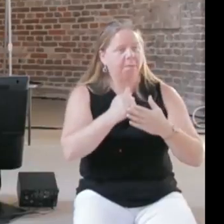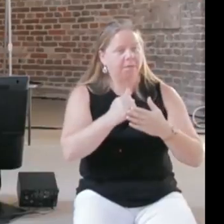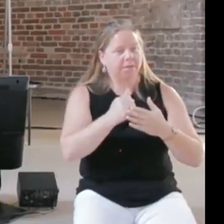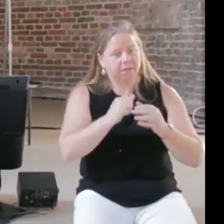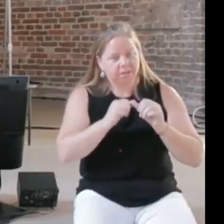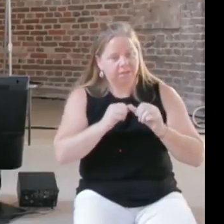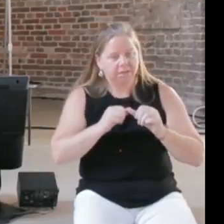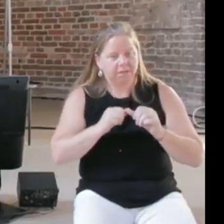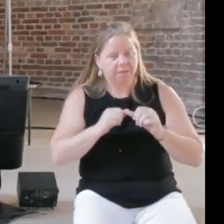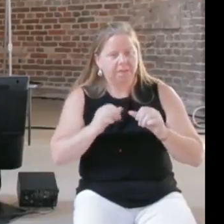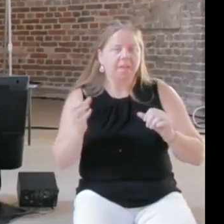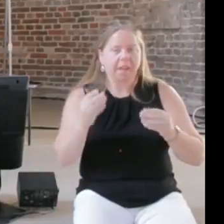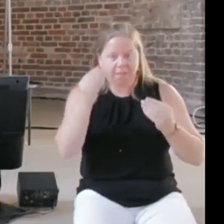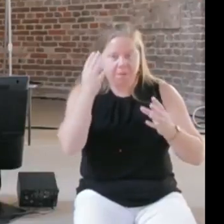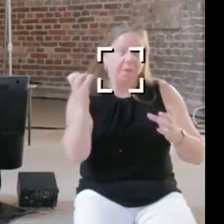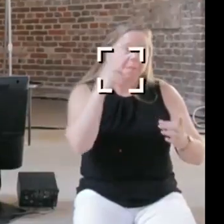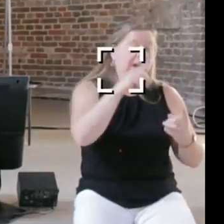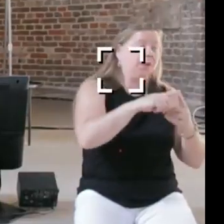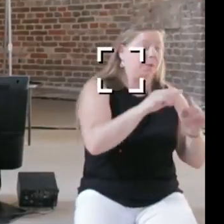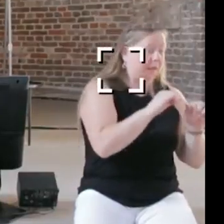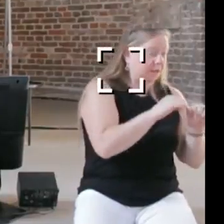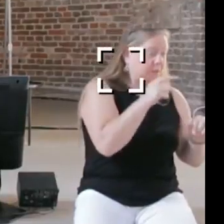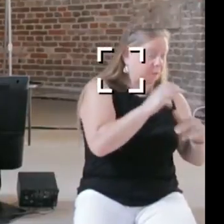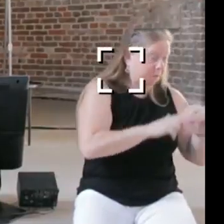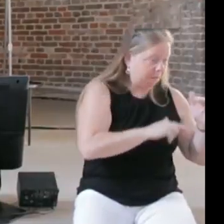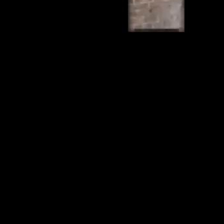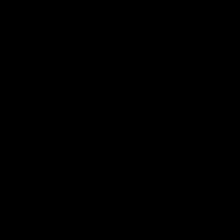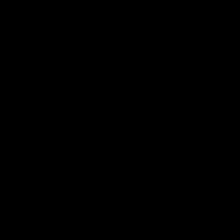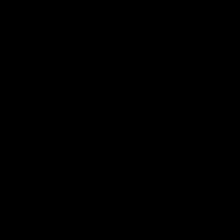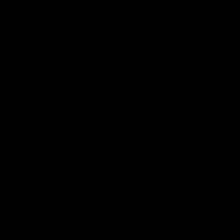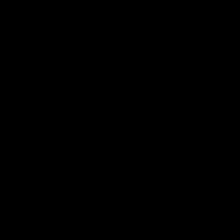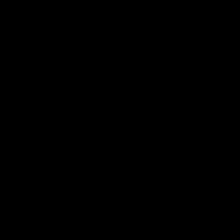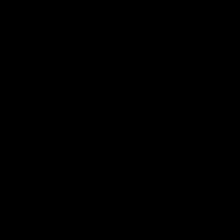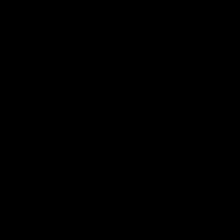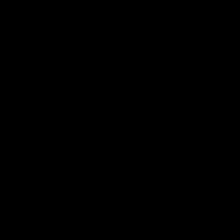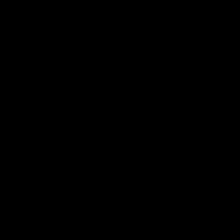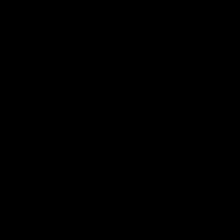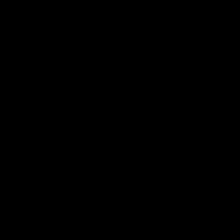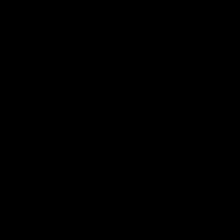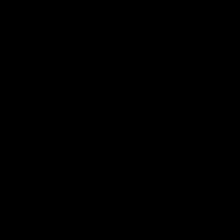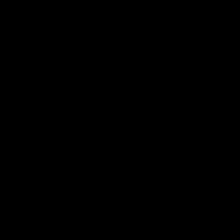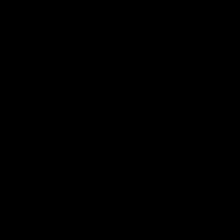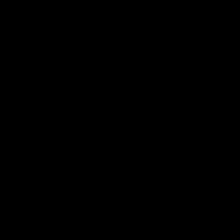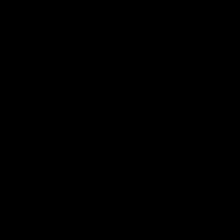but also takes the engineering and moves it in a creative way.